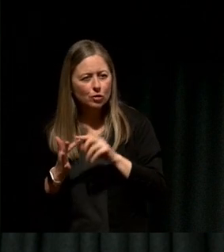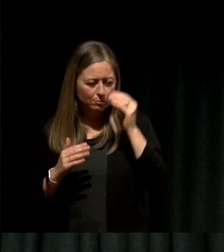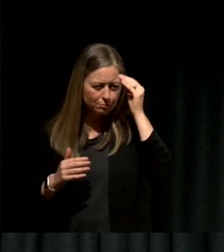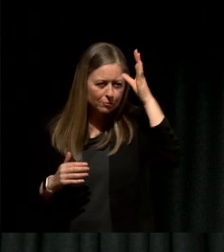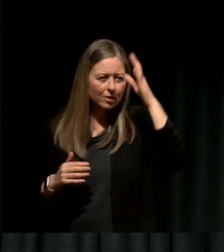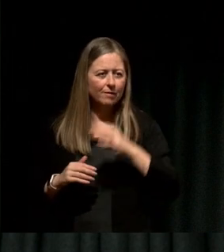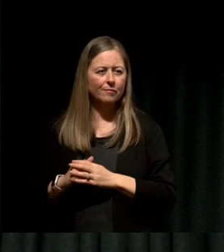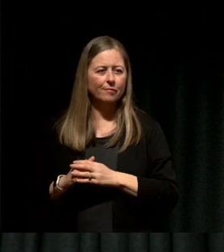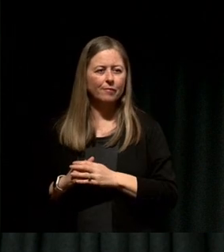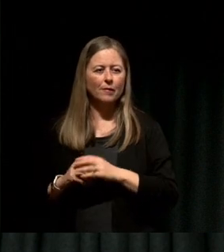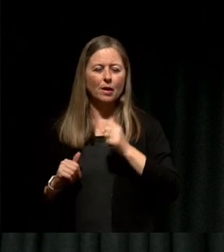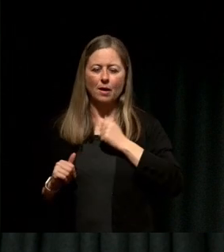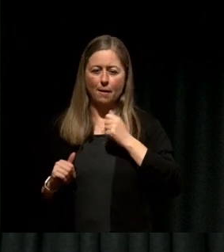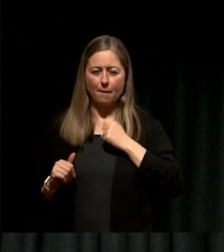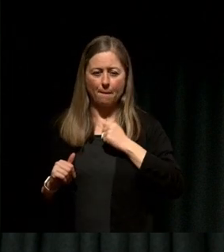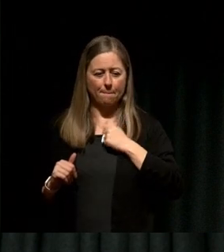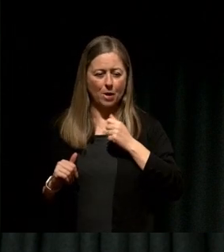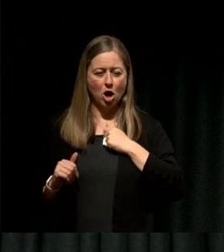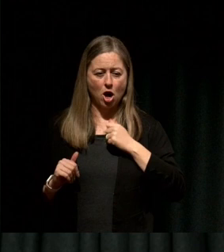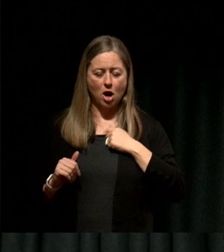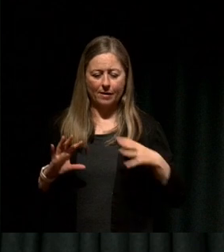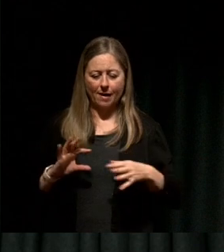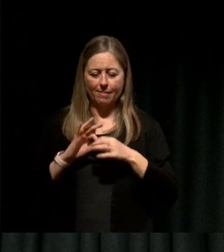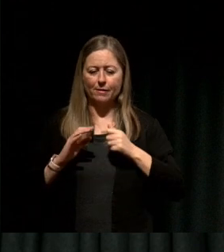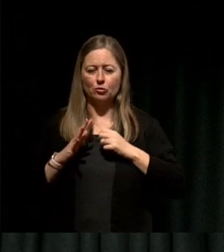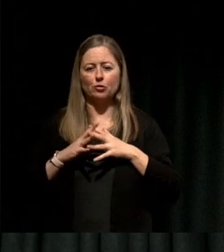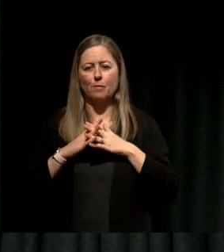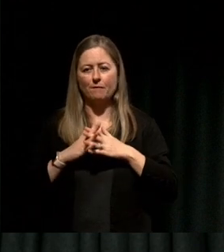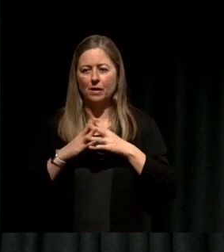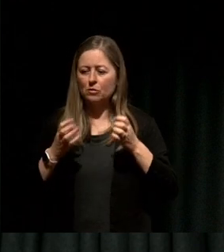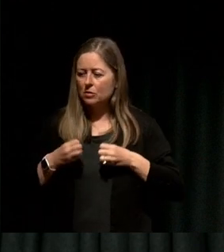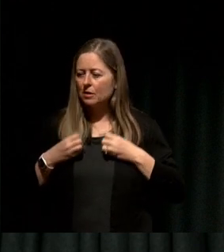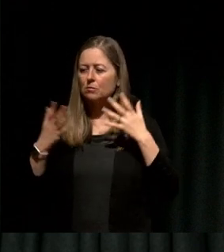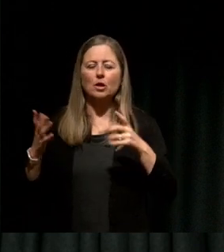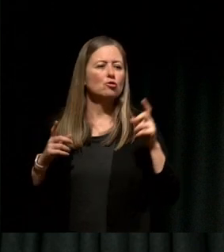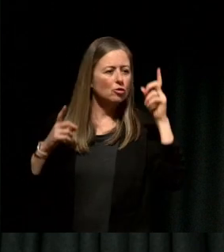My zone of Genius was the intersection of my own values, expression creativity, community,